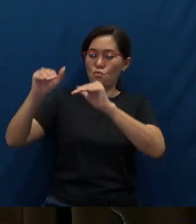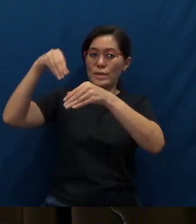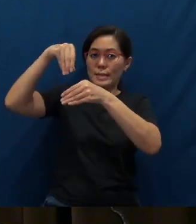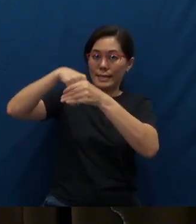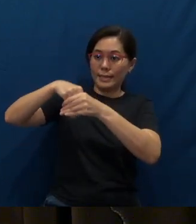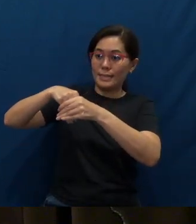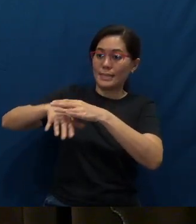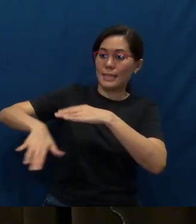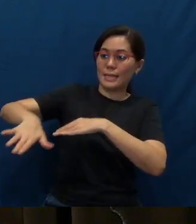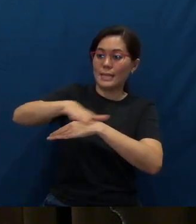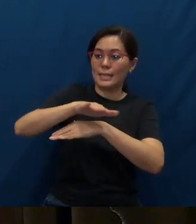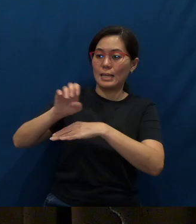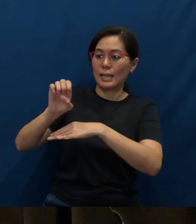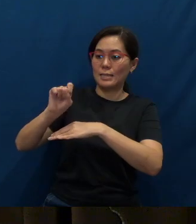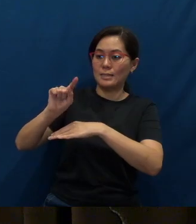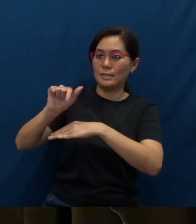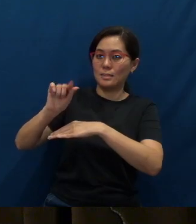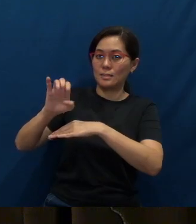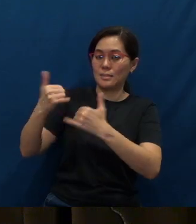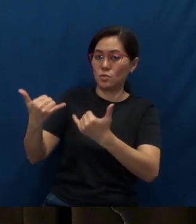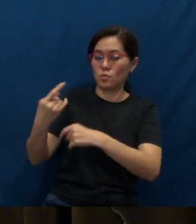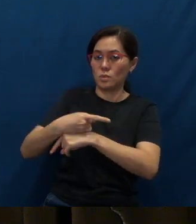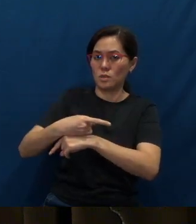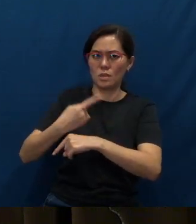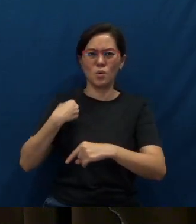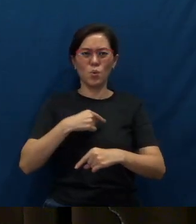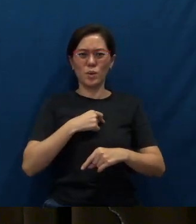Now, are we prepared for the growth that could